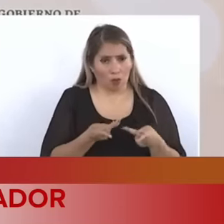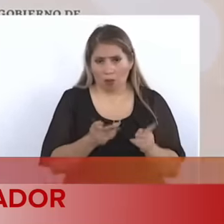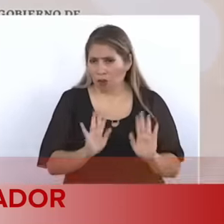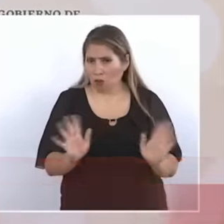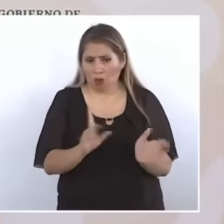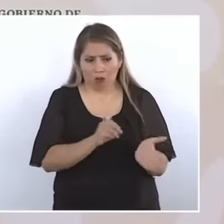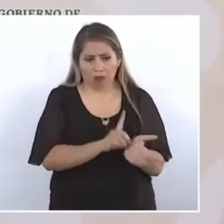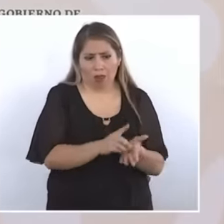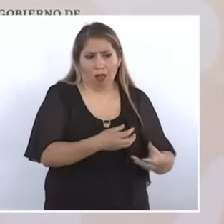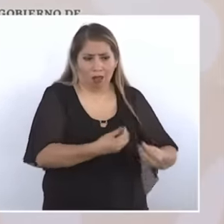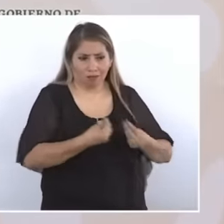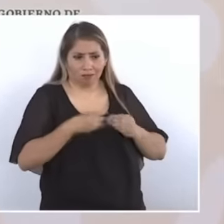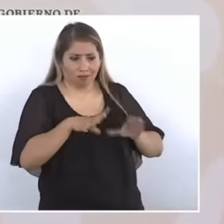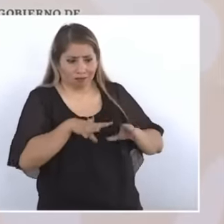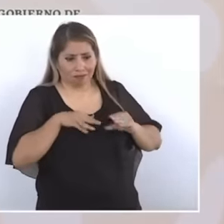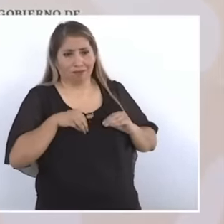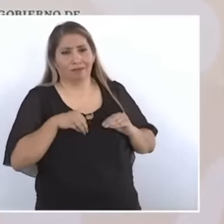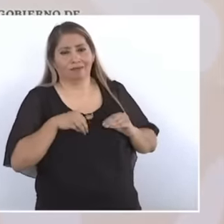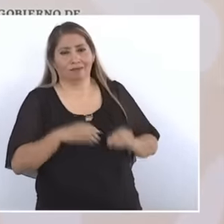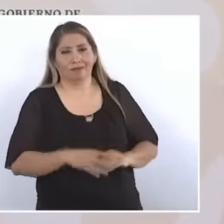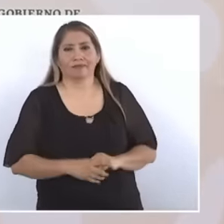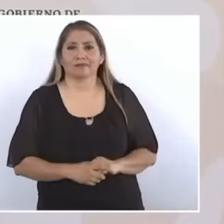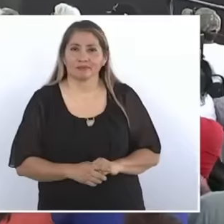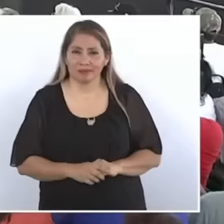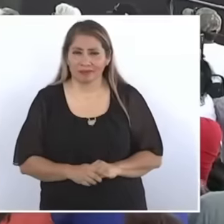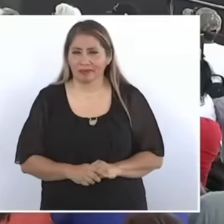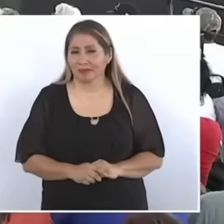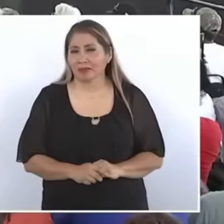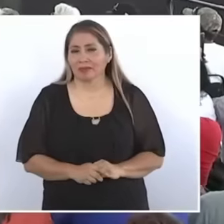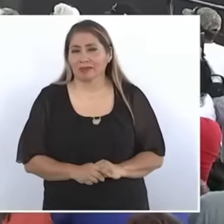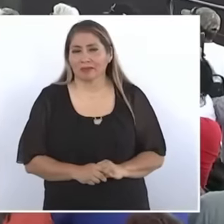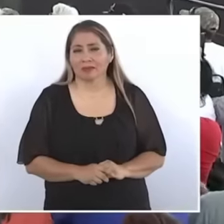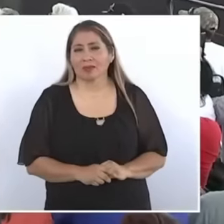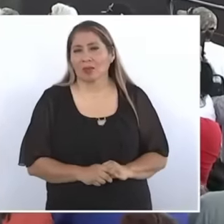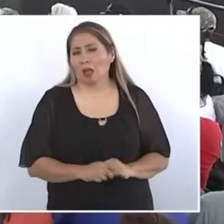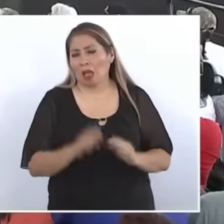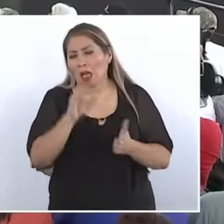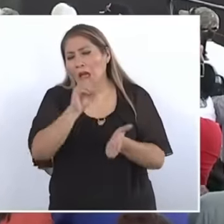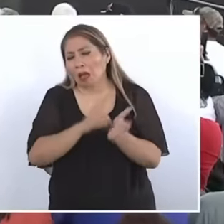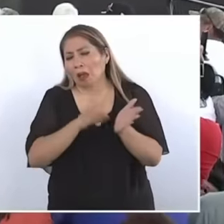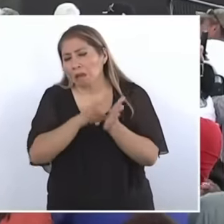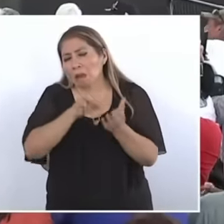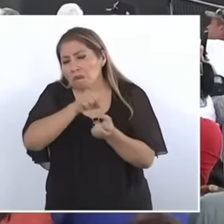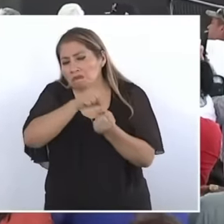constitutional right for all older adults well